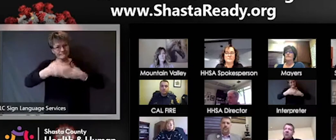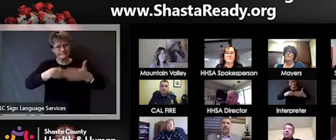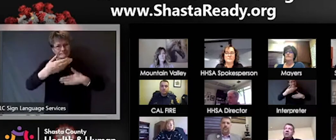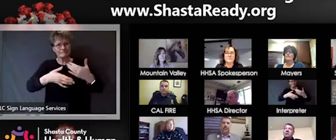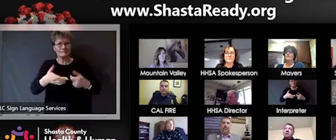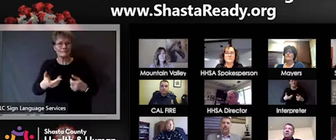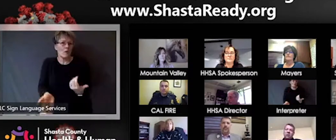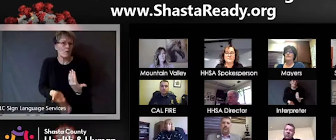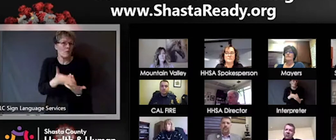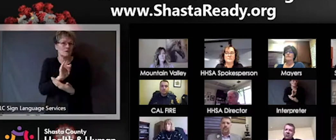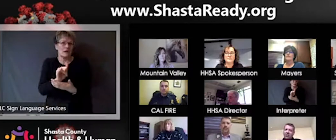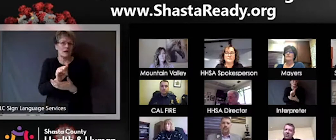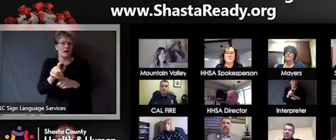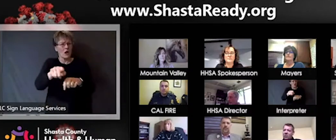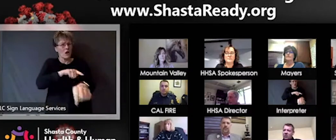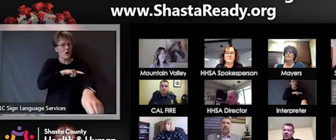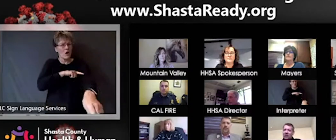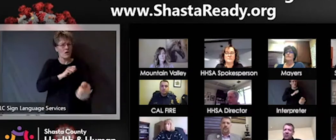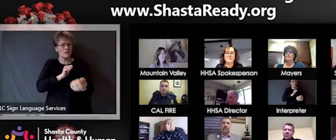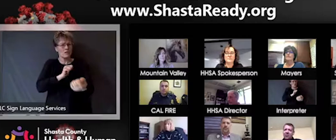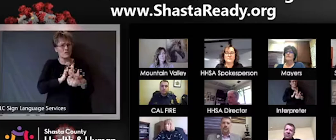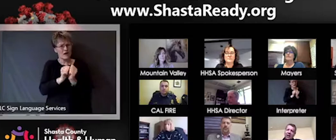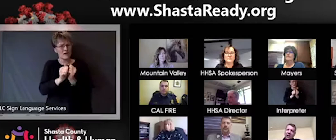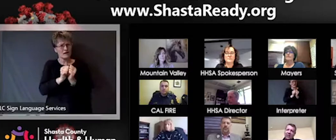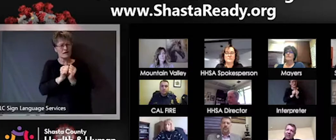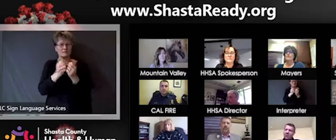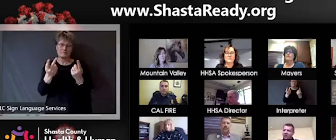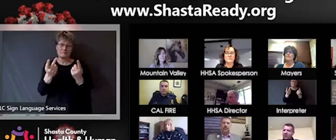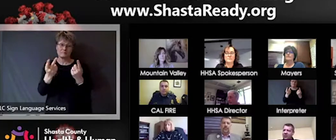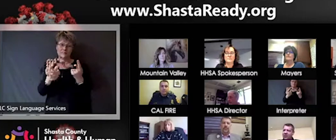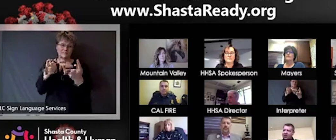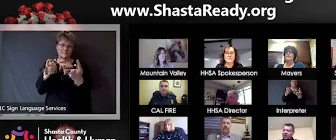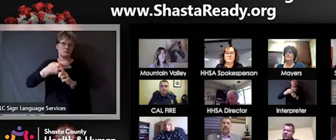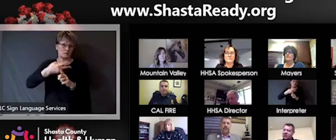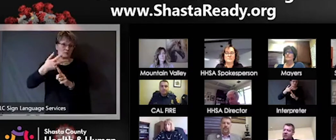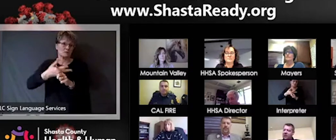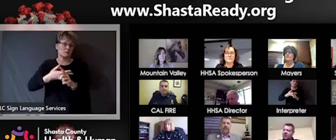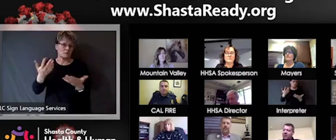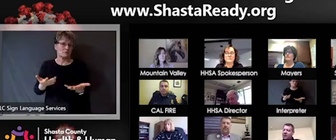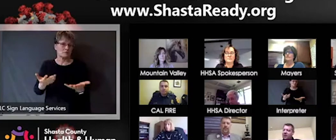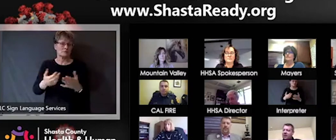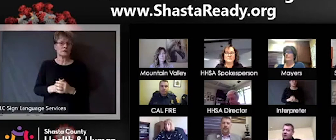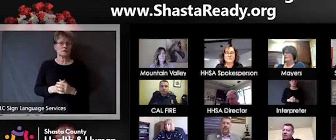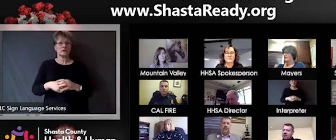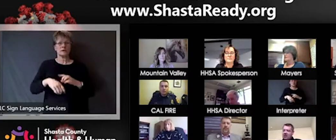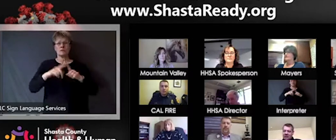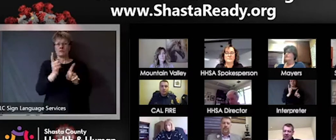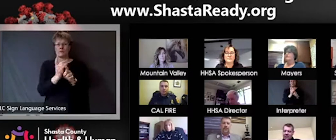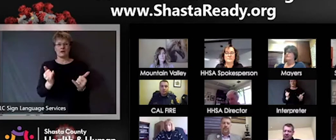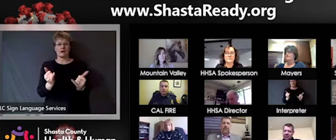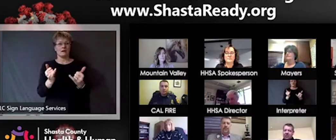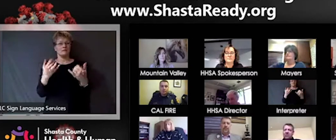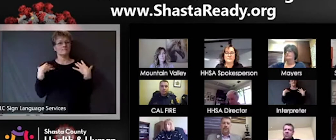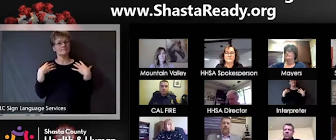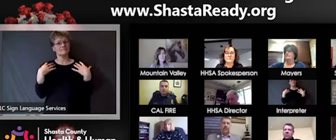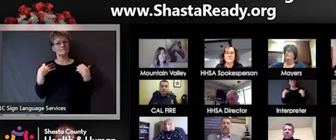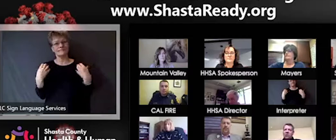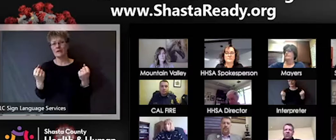of work does take a toll on the community, on our staff, healthcare professionals, that are out there and that everybody just needs to remember to